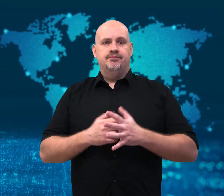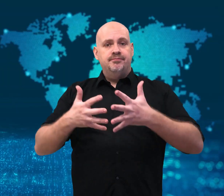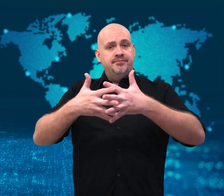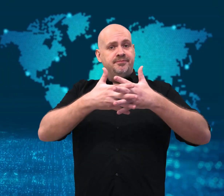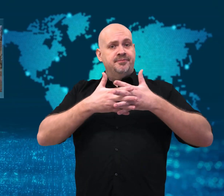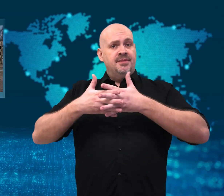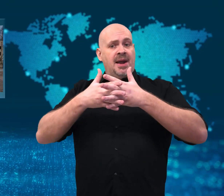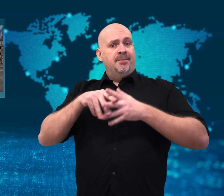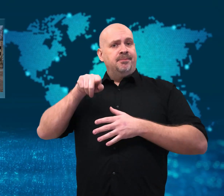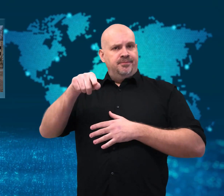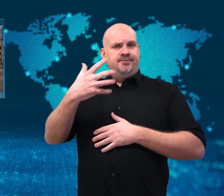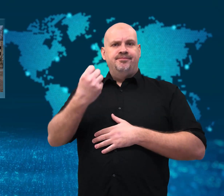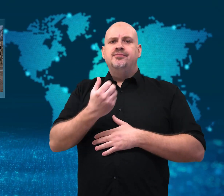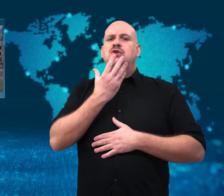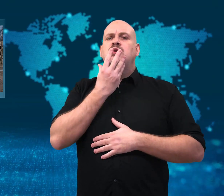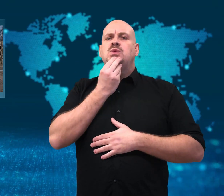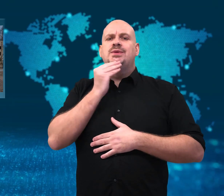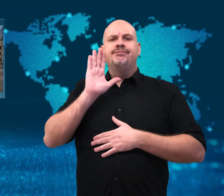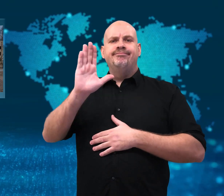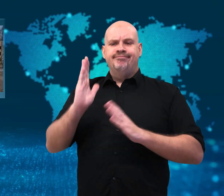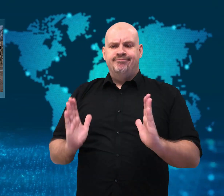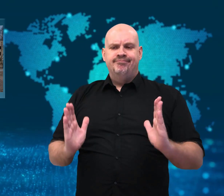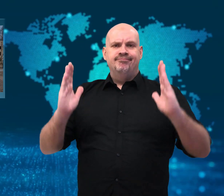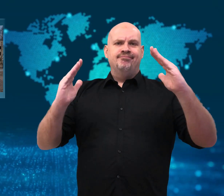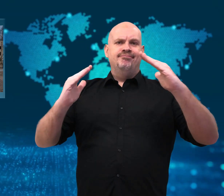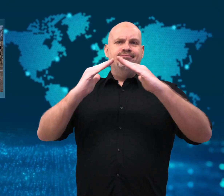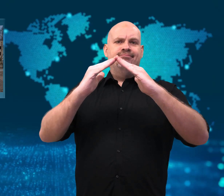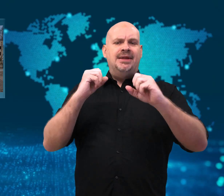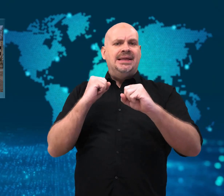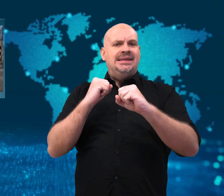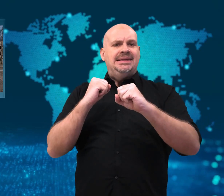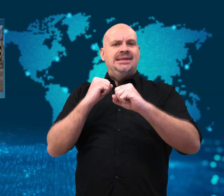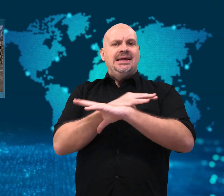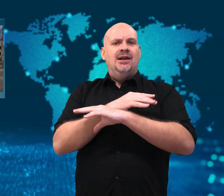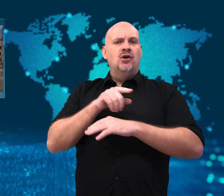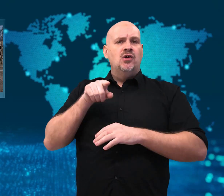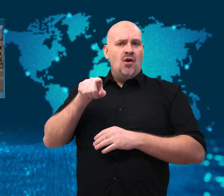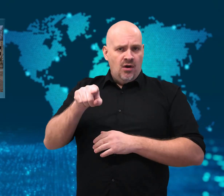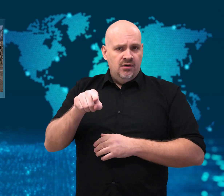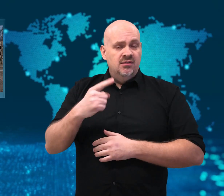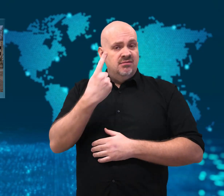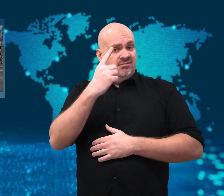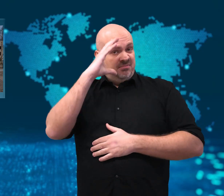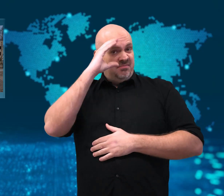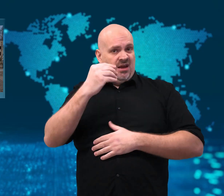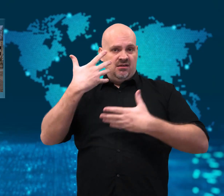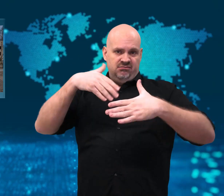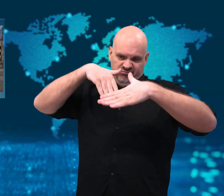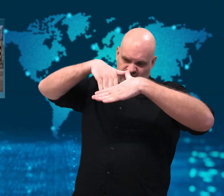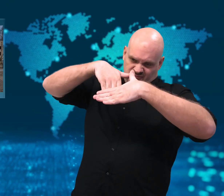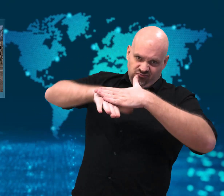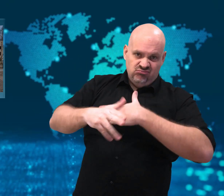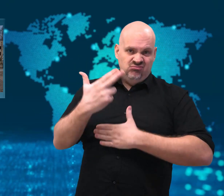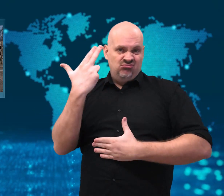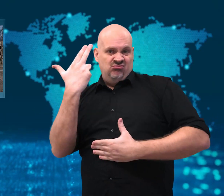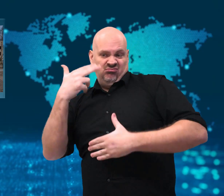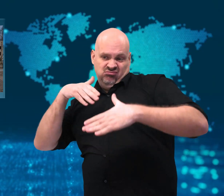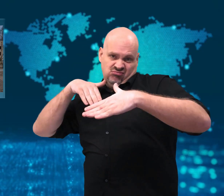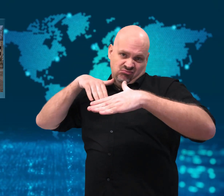[Gavin]: A man took several people at a US Jewish synagogue hostage